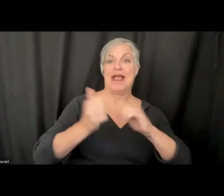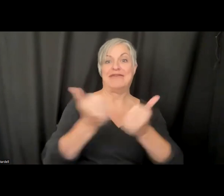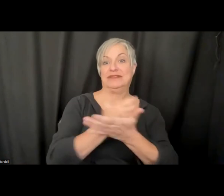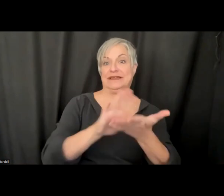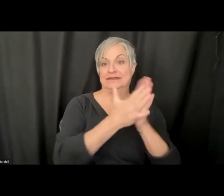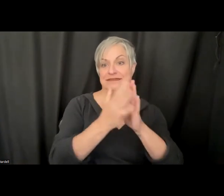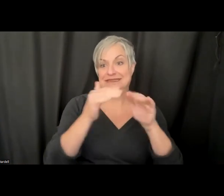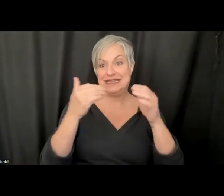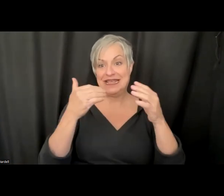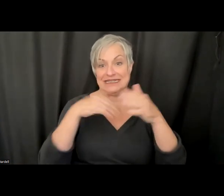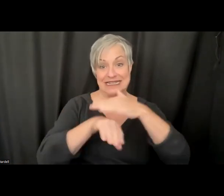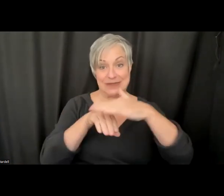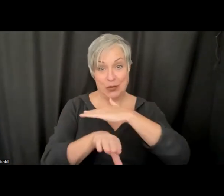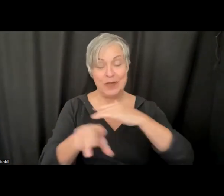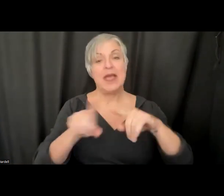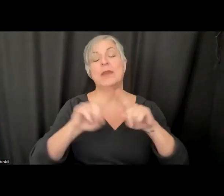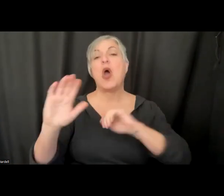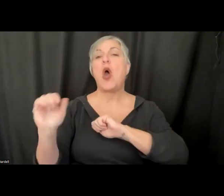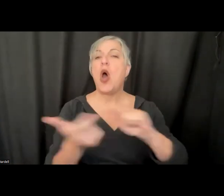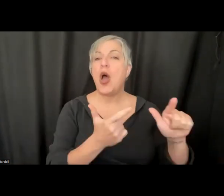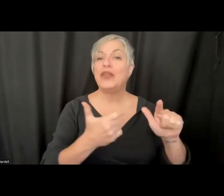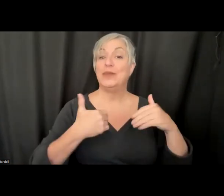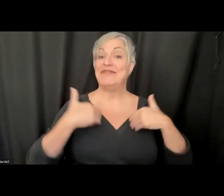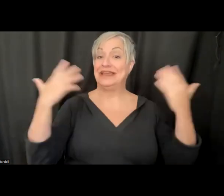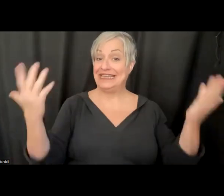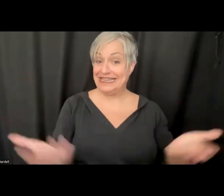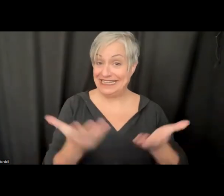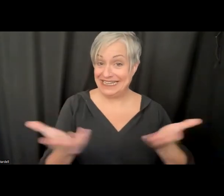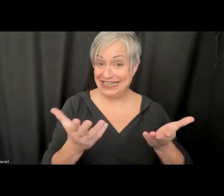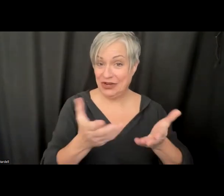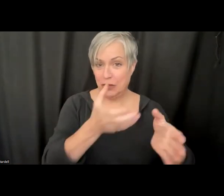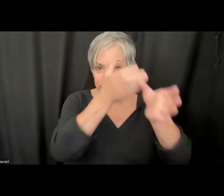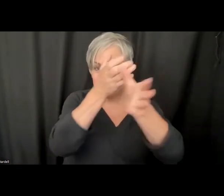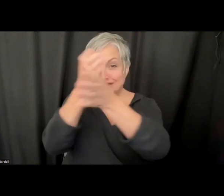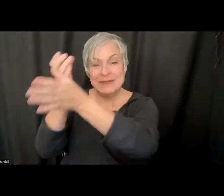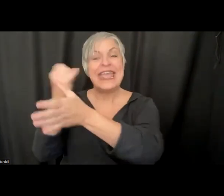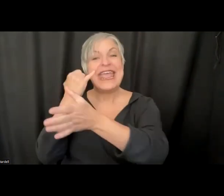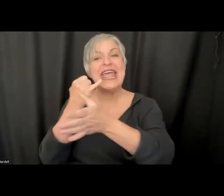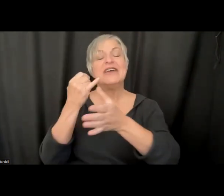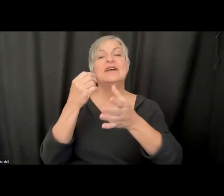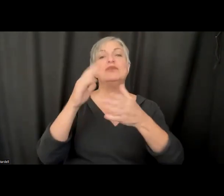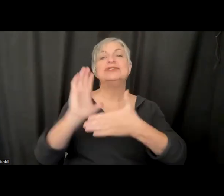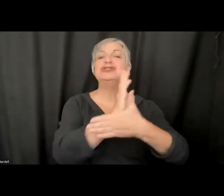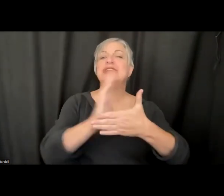But, between all the experts we have in this room, I think if we join forces together and have great discussion here today, we